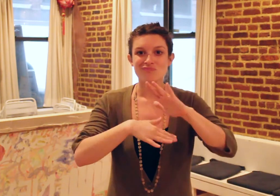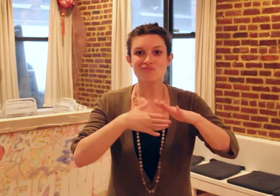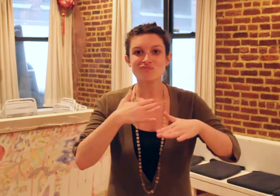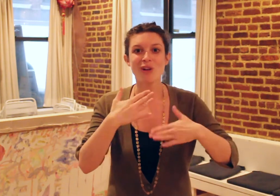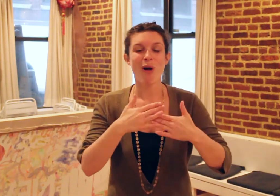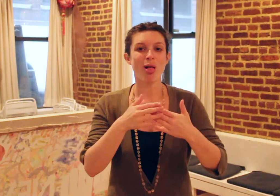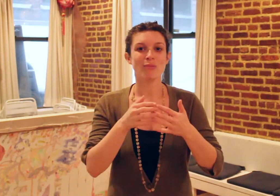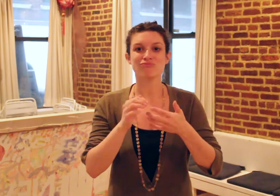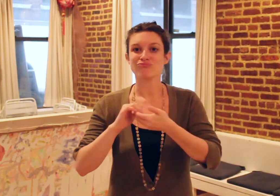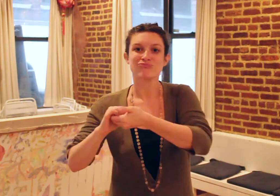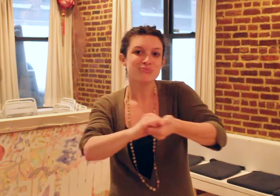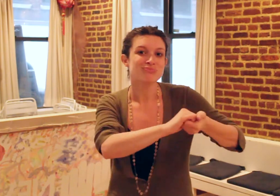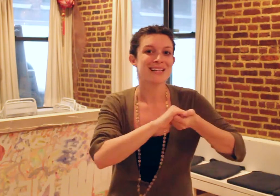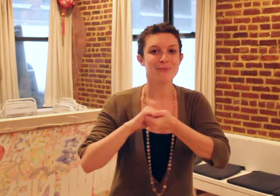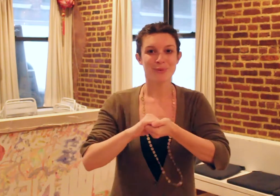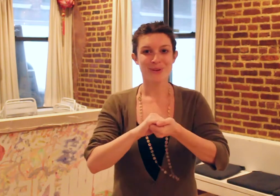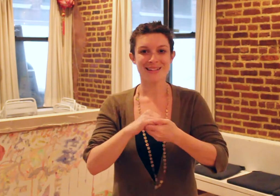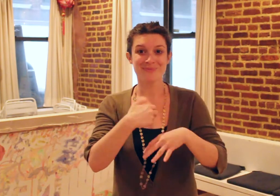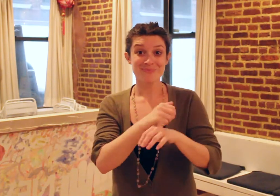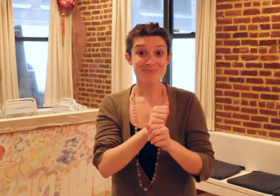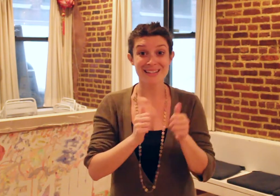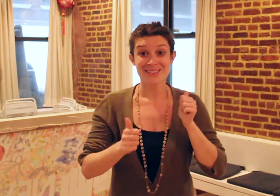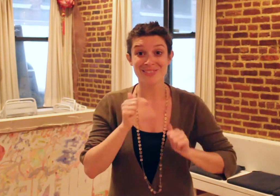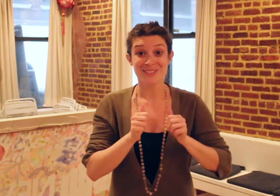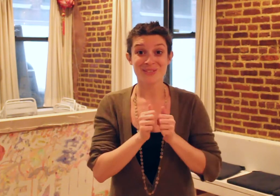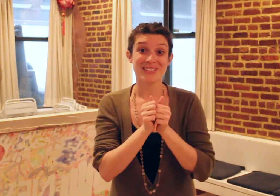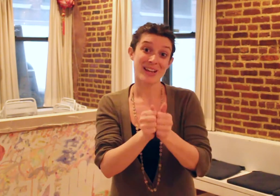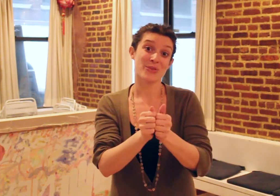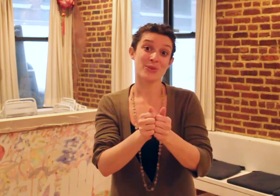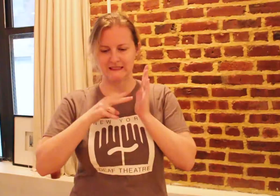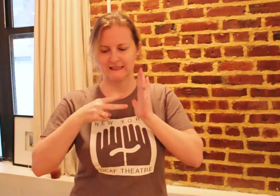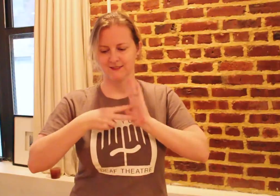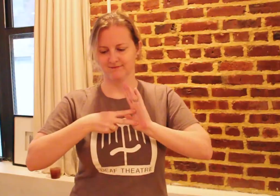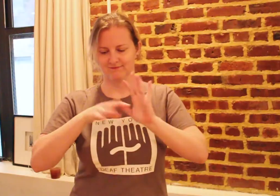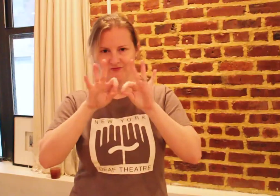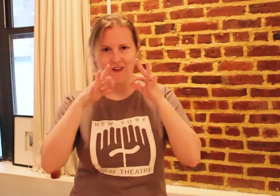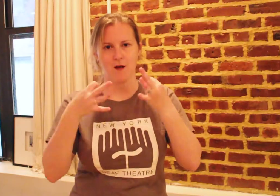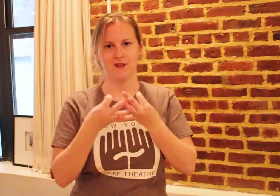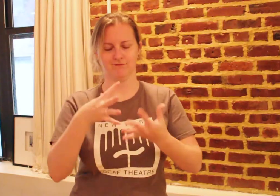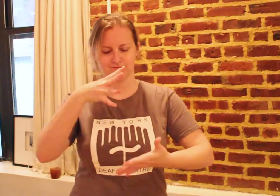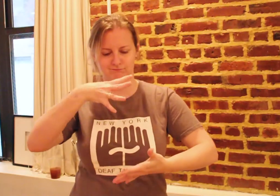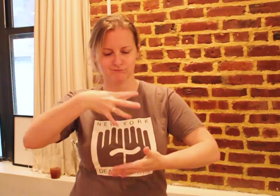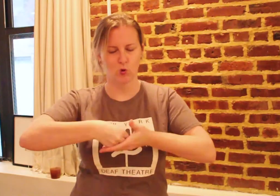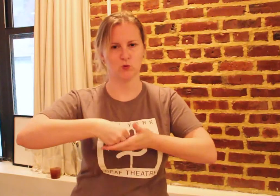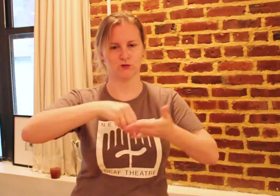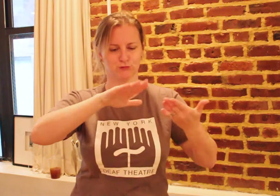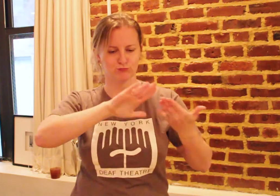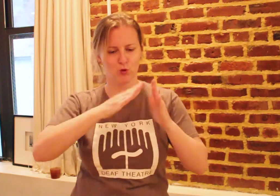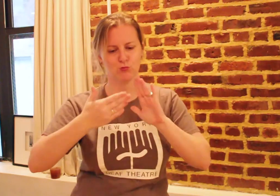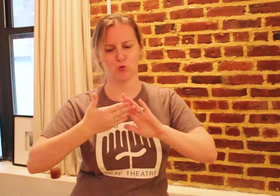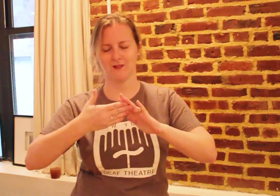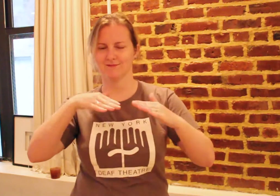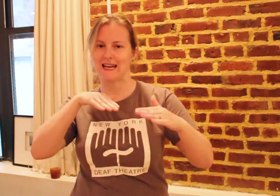We're all one whole, coming to make theatre together. It means family, culture, community...